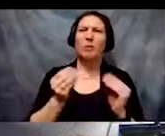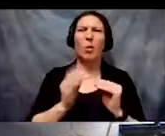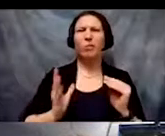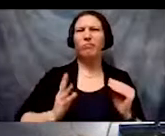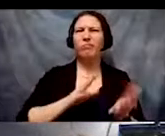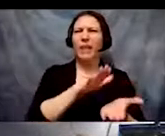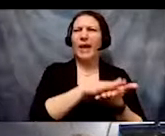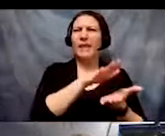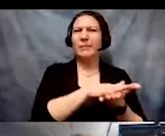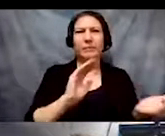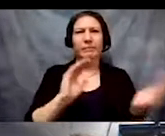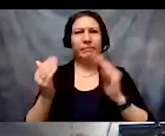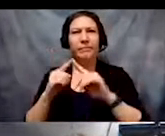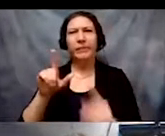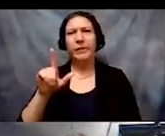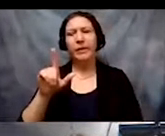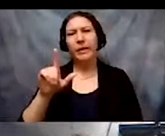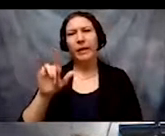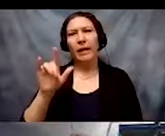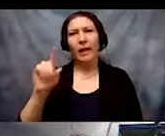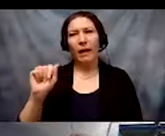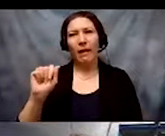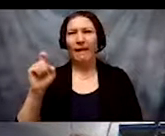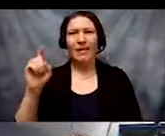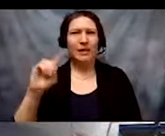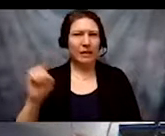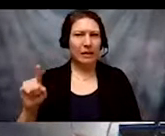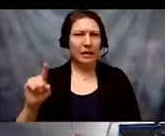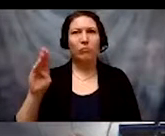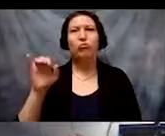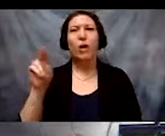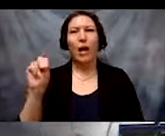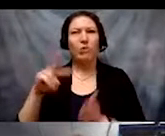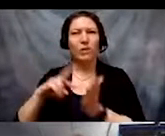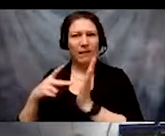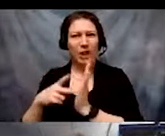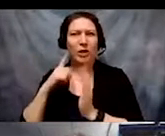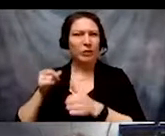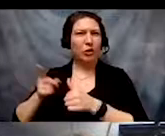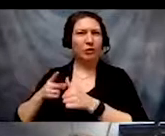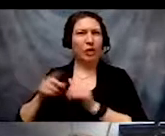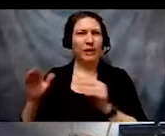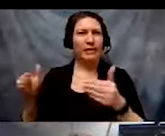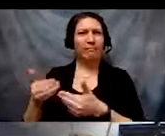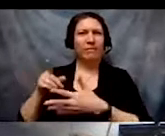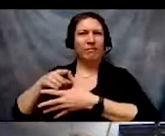the Lydia Brown definition that we shared in our first introductory session.